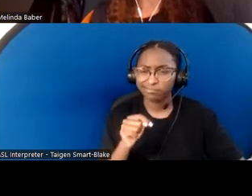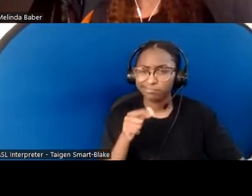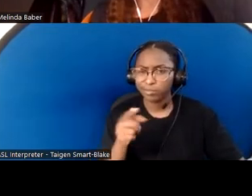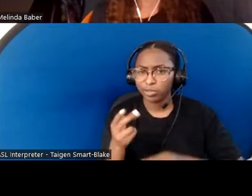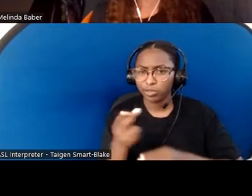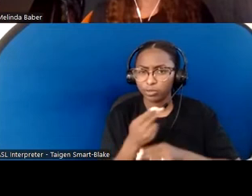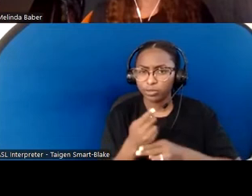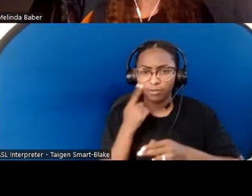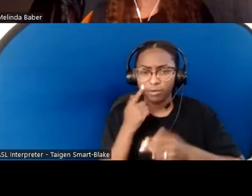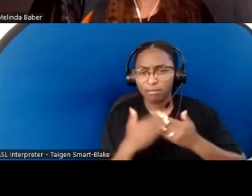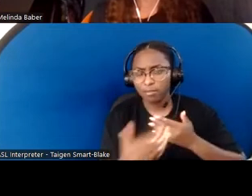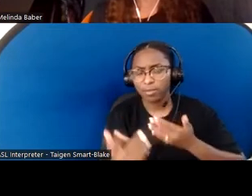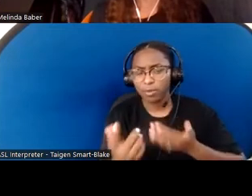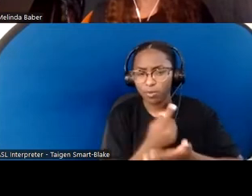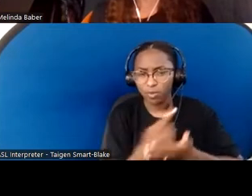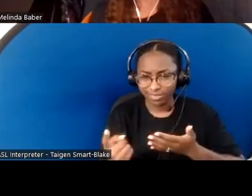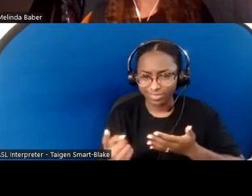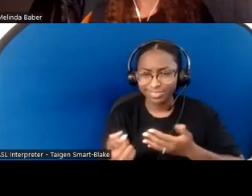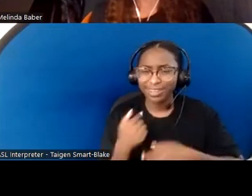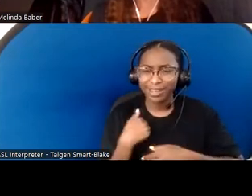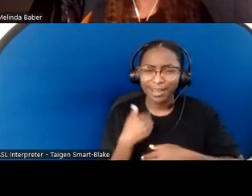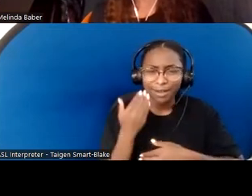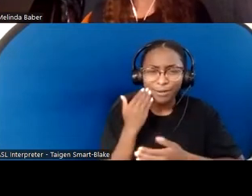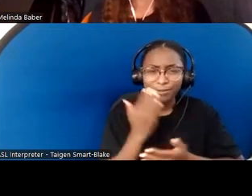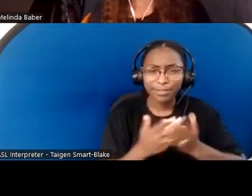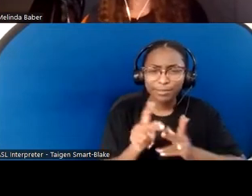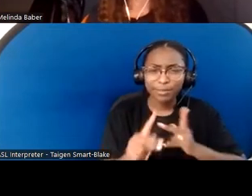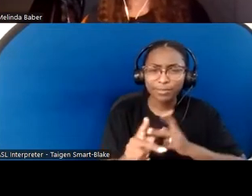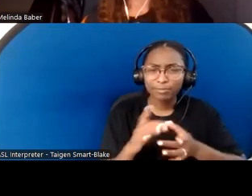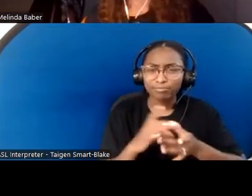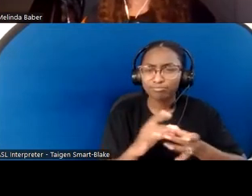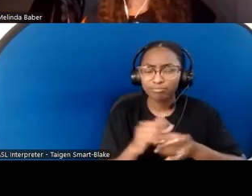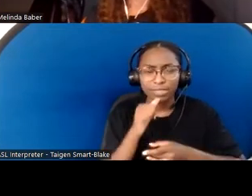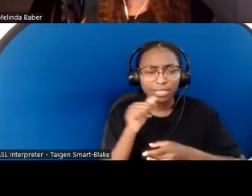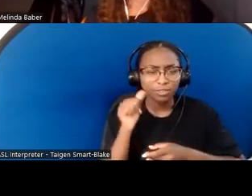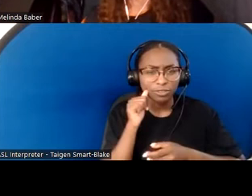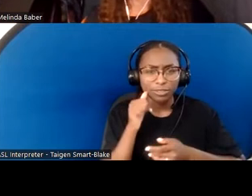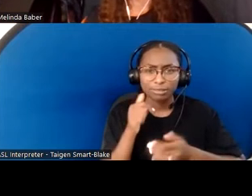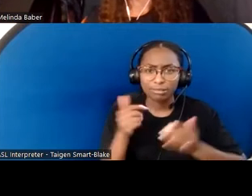that some of this seems pretty overwhelming. "How do I reach out to someone who has a disability